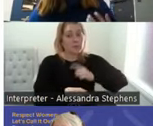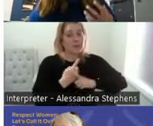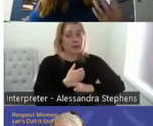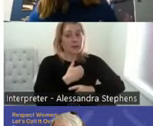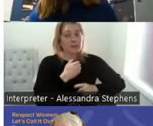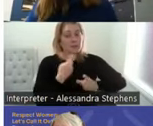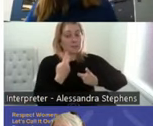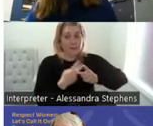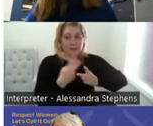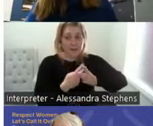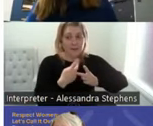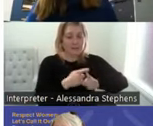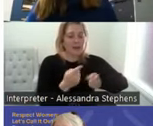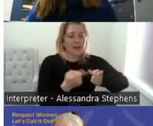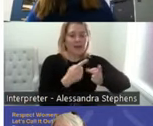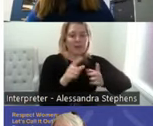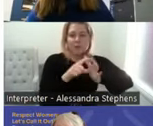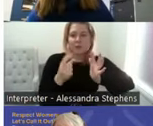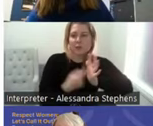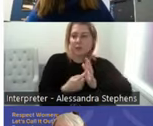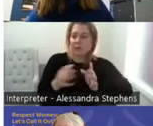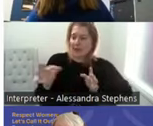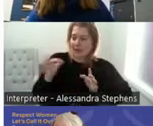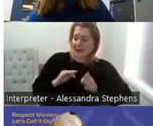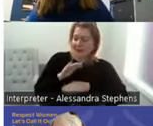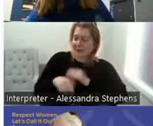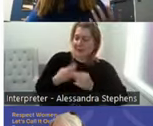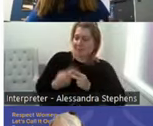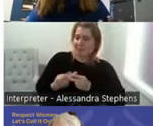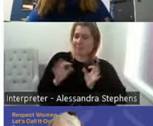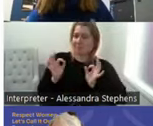So I just wanted to acknowledge, finishing up here is that, you know, sexuality